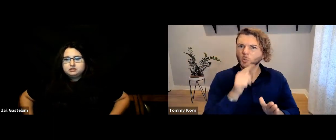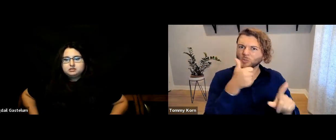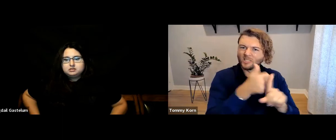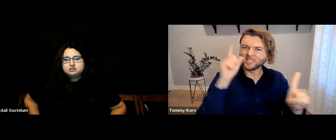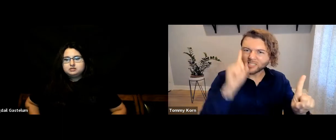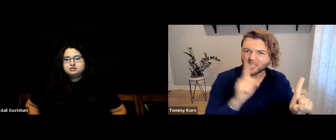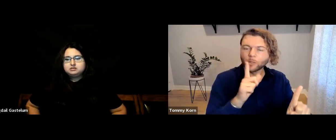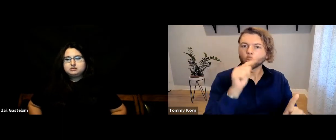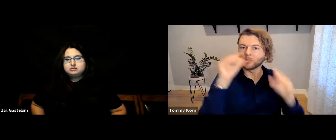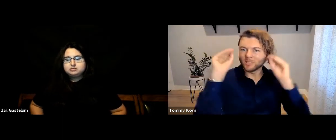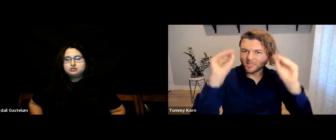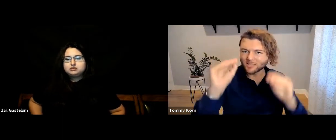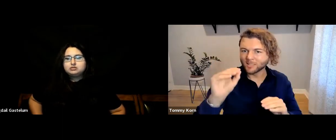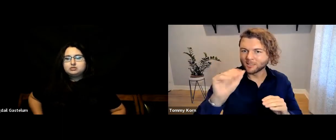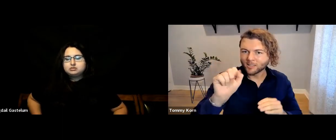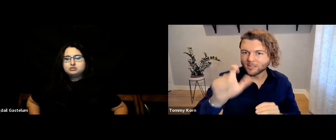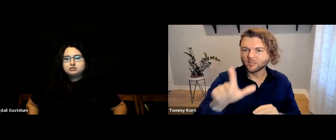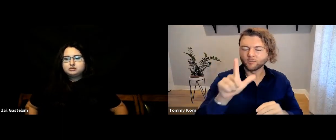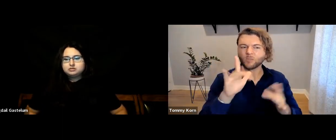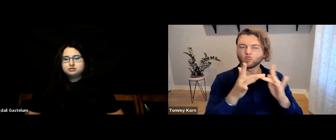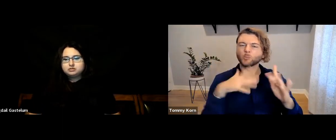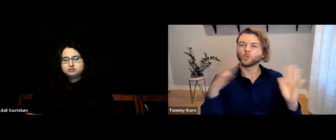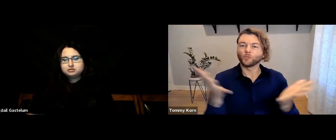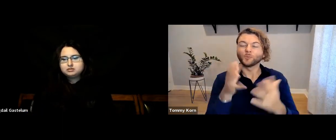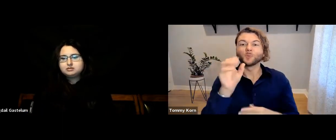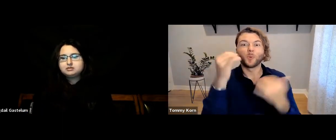who are Deaf themselves and teaching ASL online.